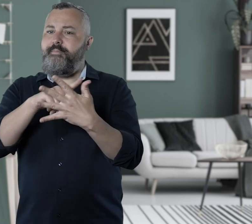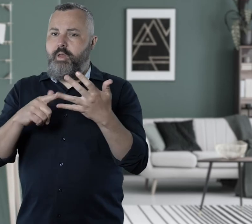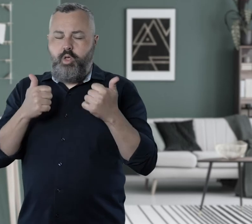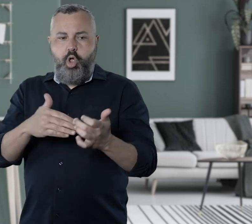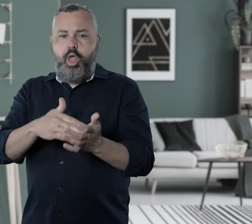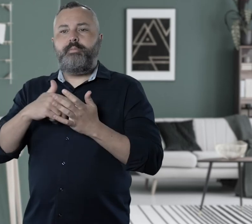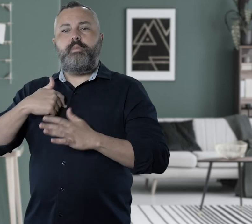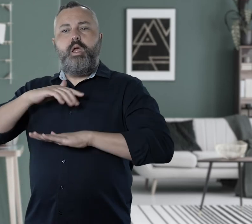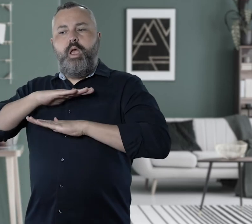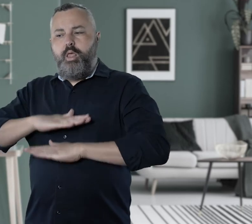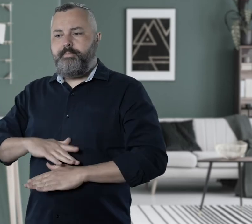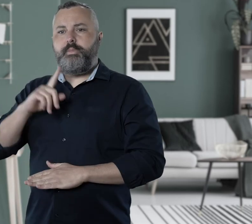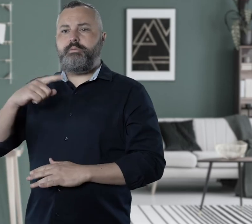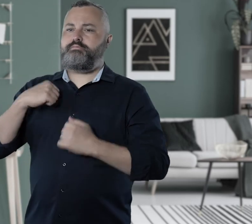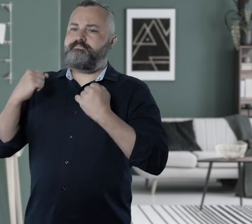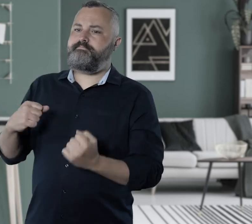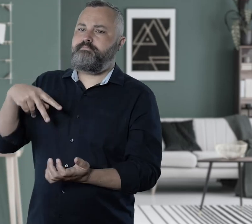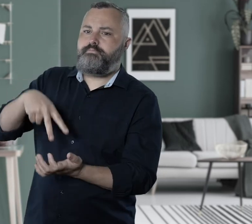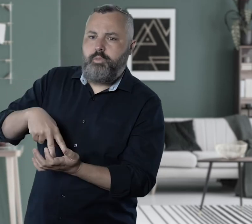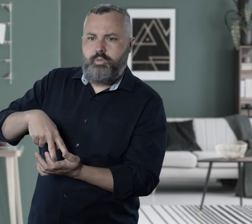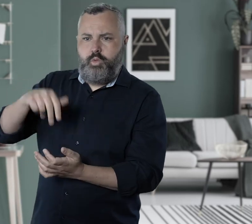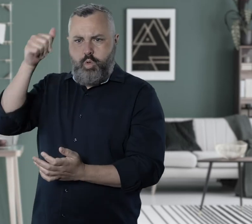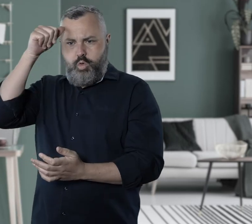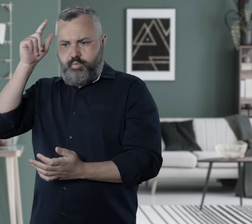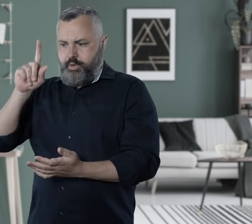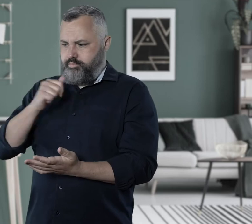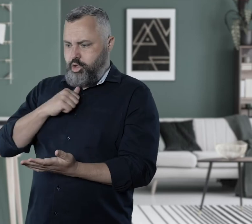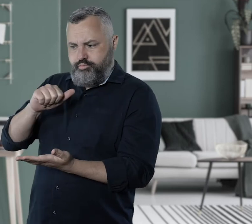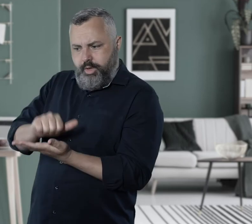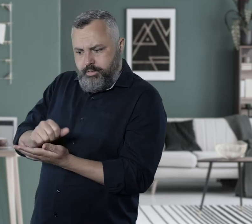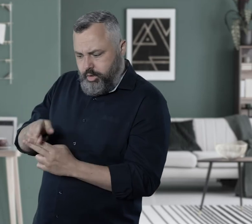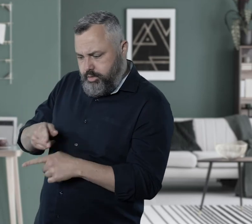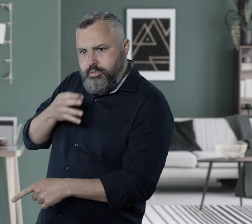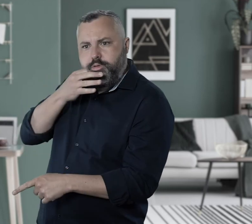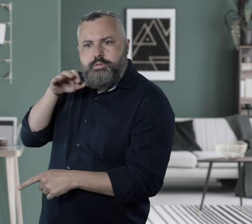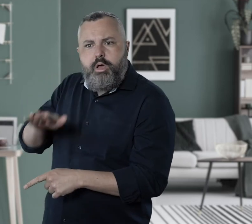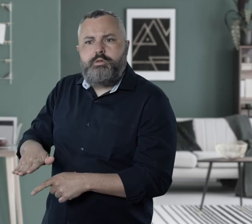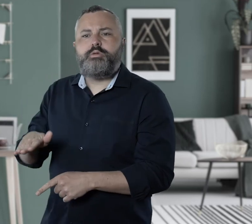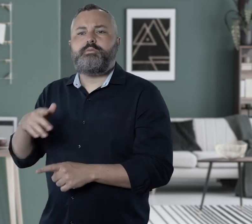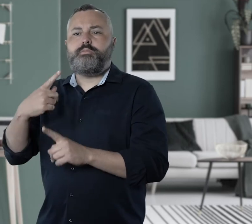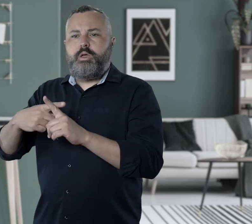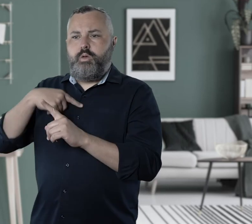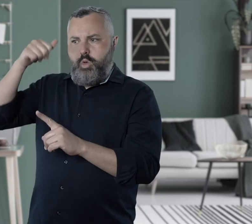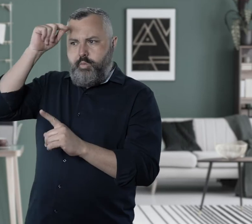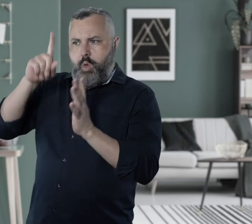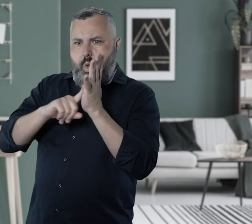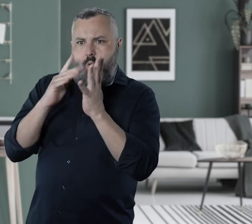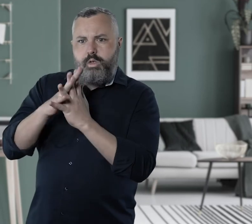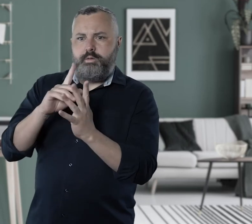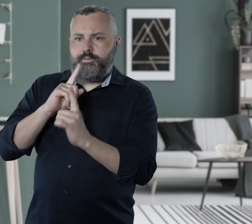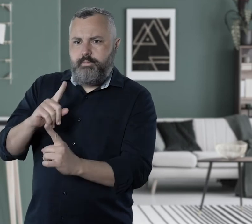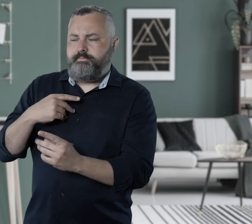you will be able to stay calm, assertive, and know what reasonable adjustments your child is entitled to